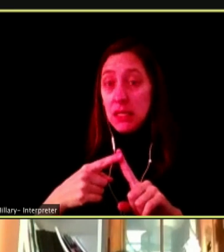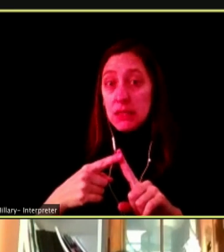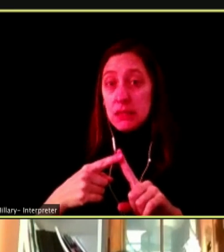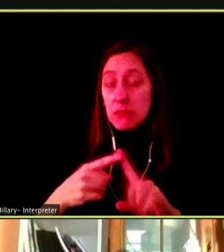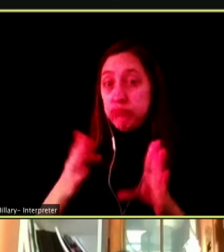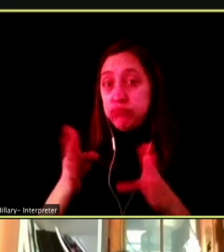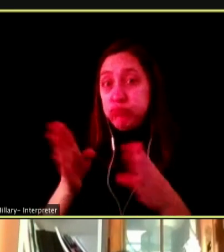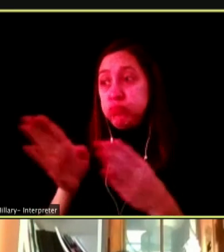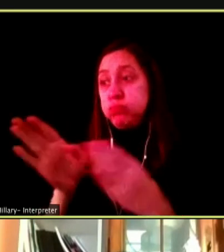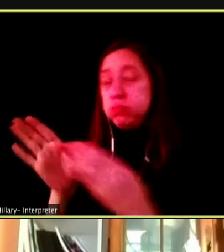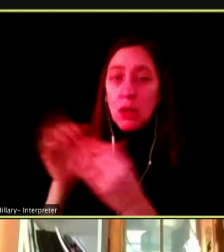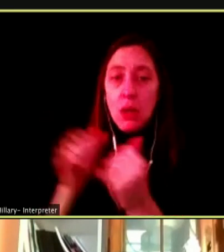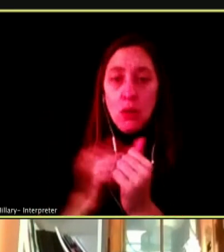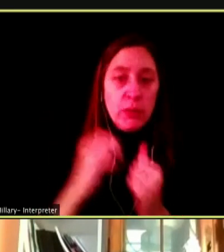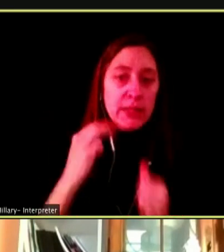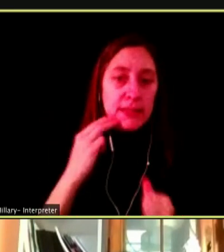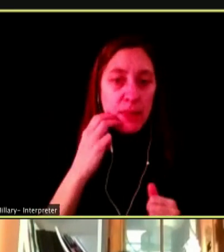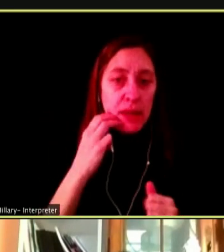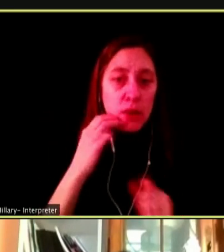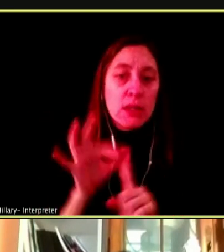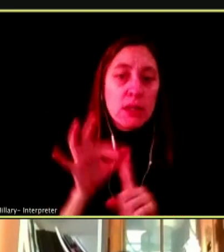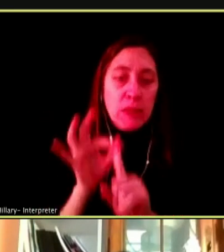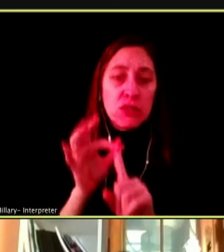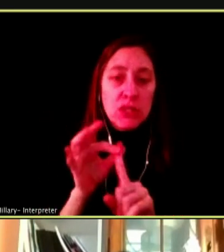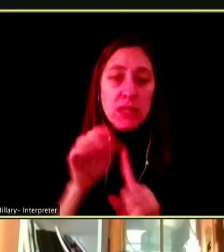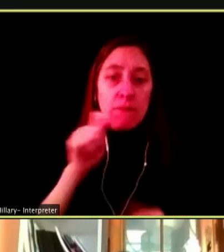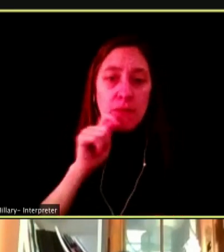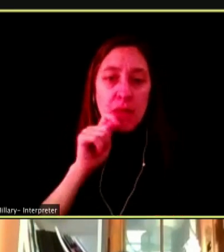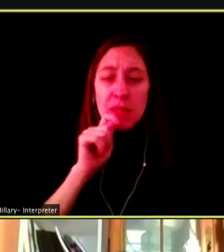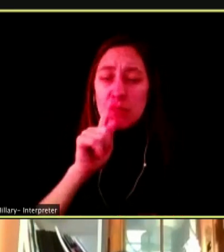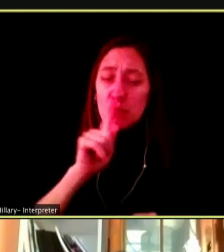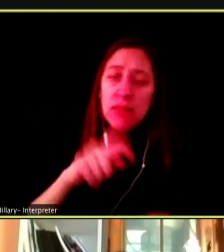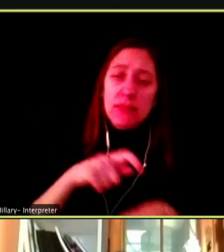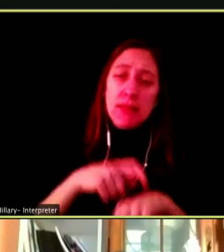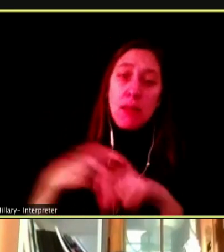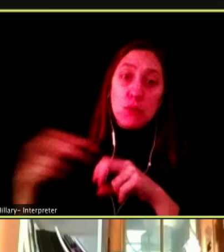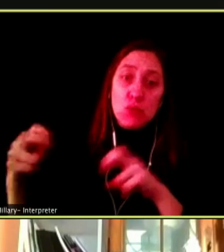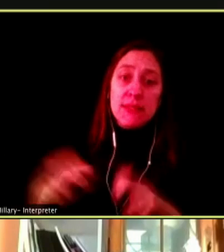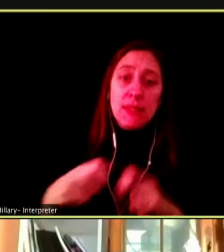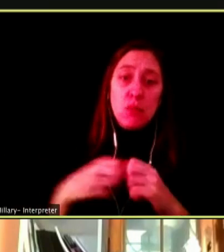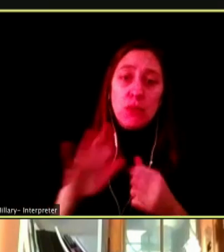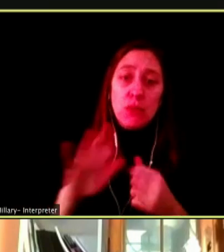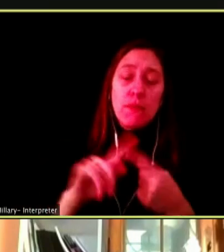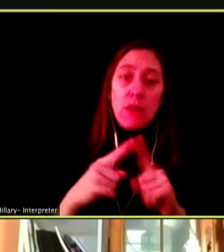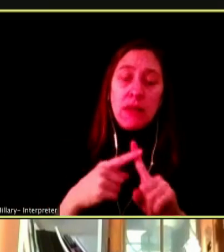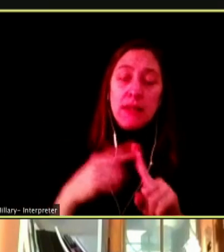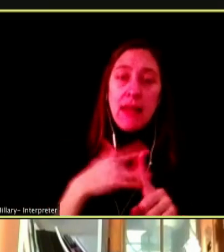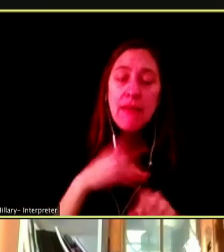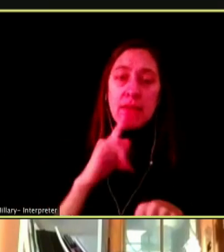VAPE, IT'S THE TIME TO SIT THEM DOWN AND HAVE THAT HEART-TO-HEART, WHICH CAN BE HARD.